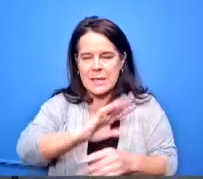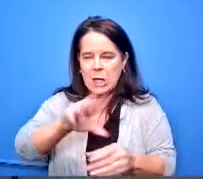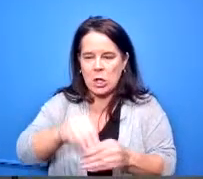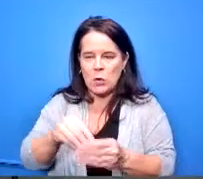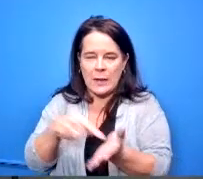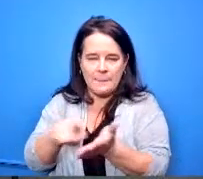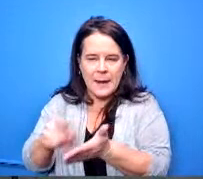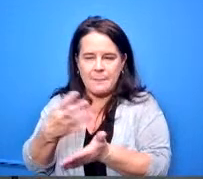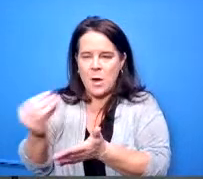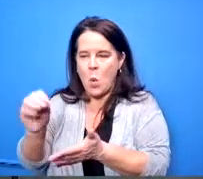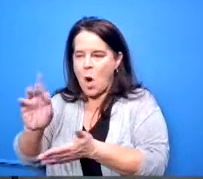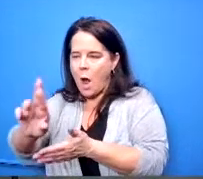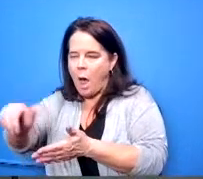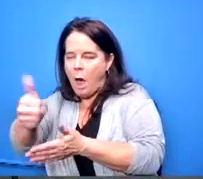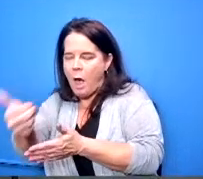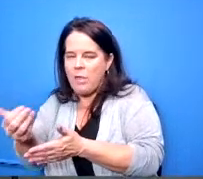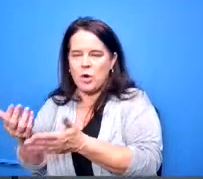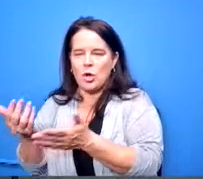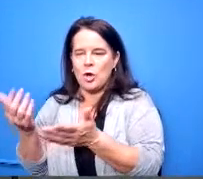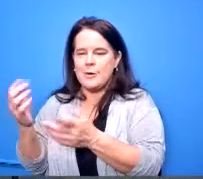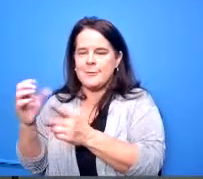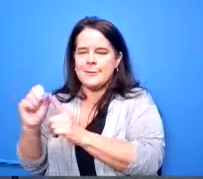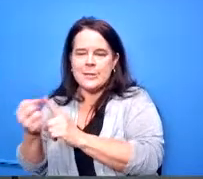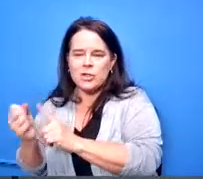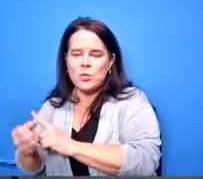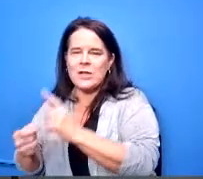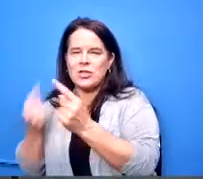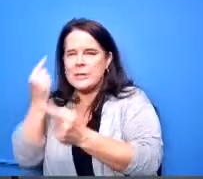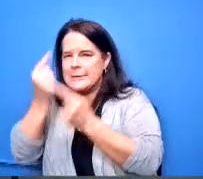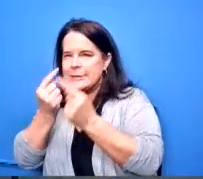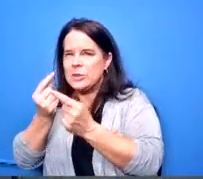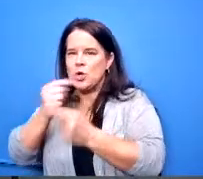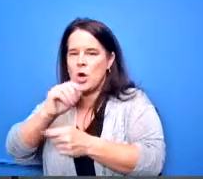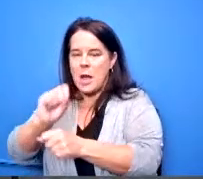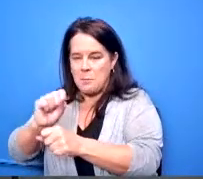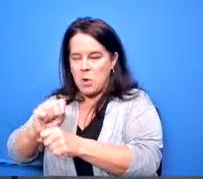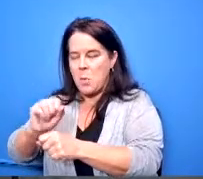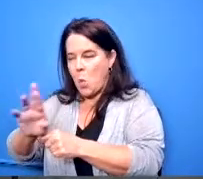and conditions of their employment and to consider the employment or dismissal of employees is there